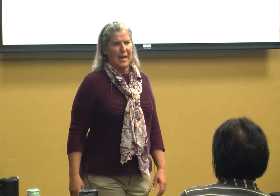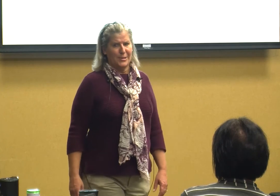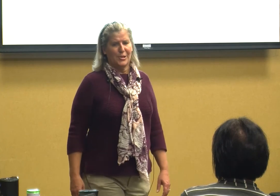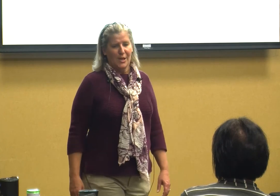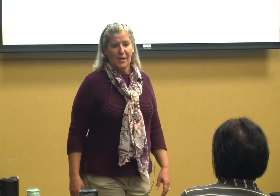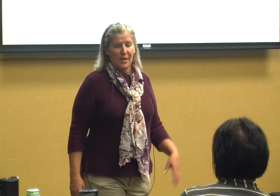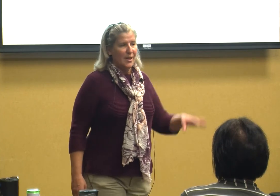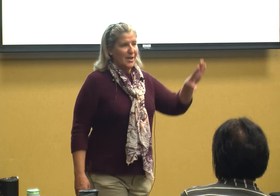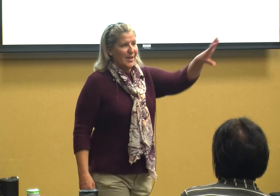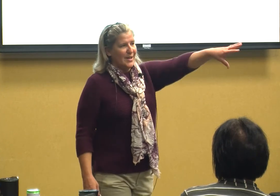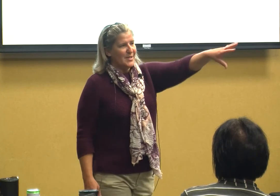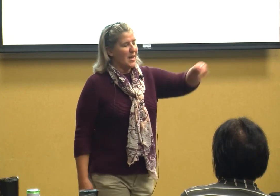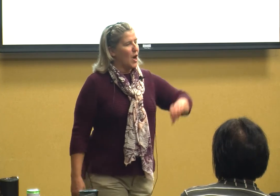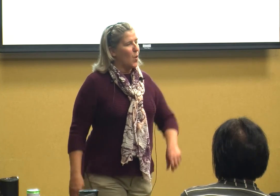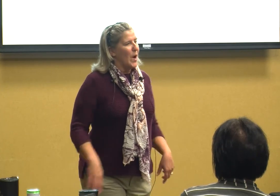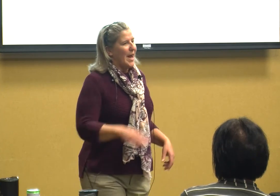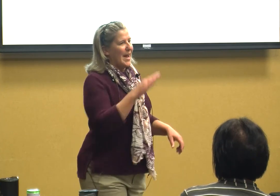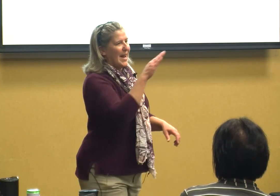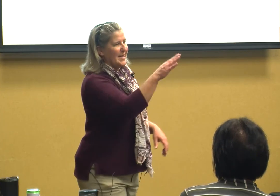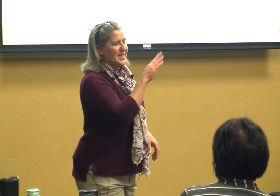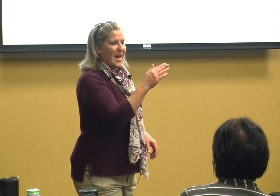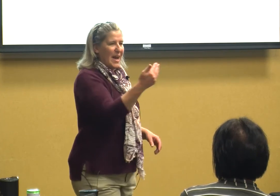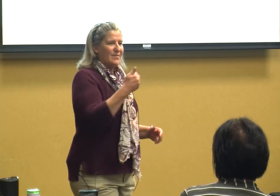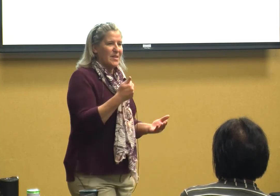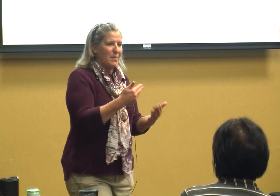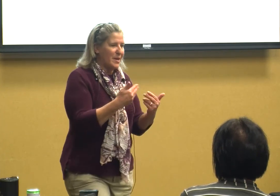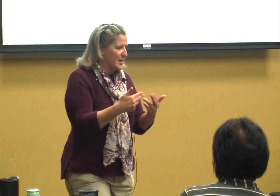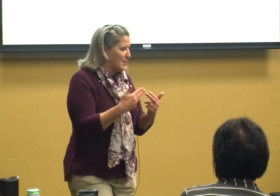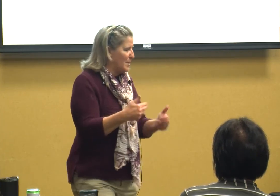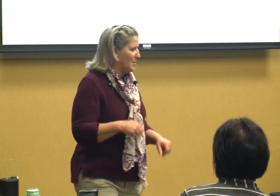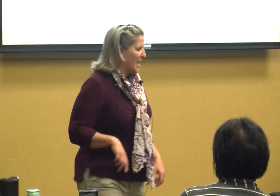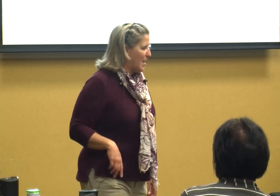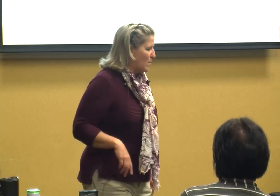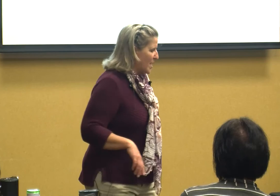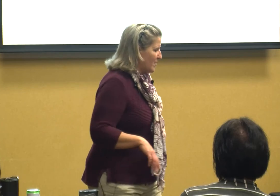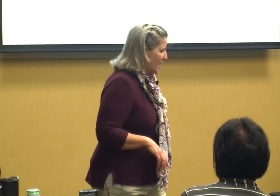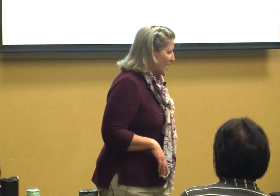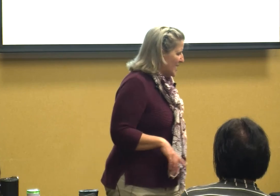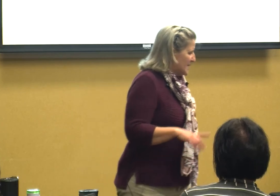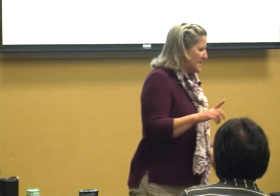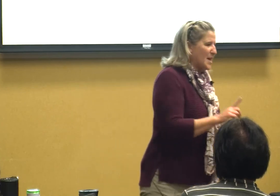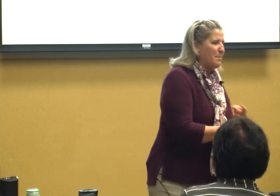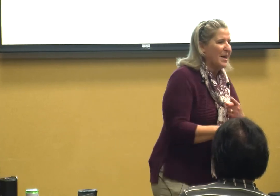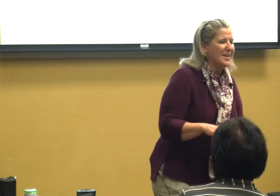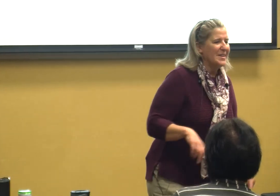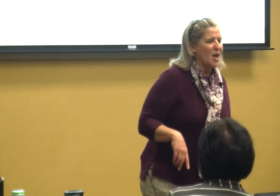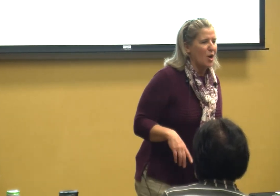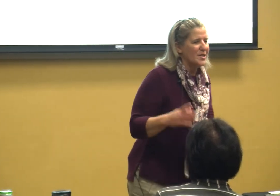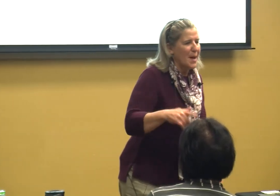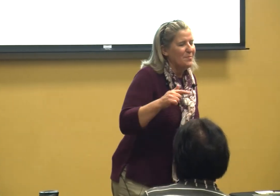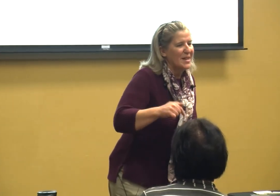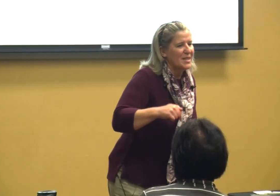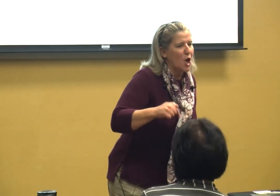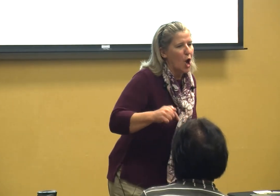so he's got to have somebody to communicate with somebody that's something to talk about